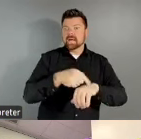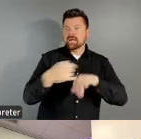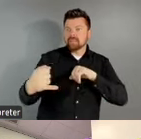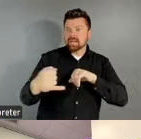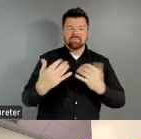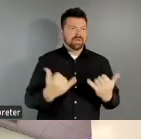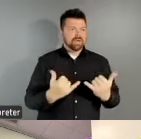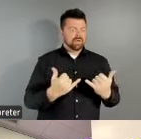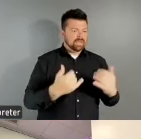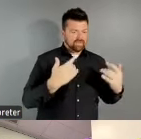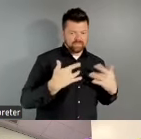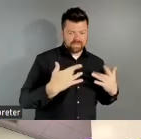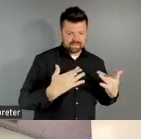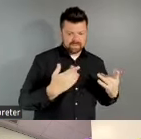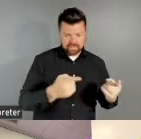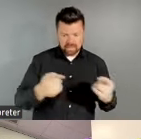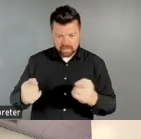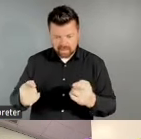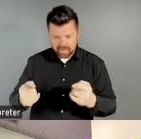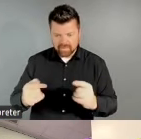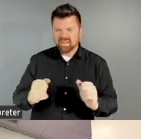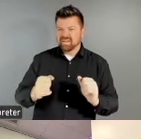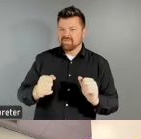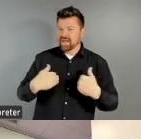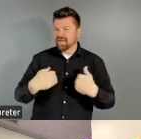to go. We have to borrow a hockey reference. I don't know if that's lost on this crowd or not,